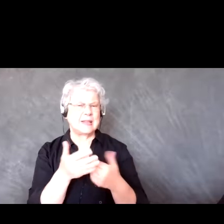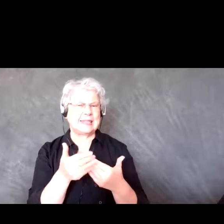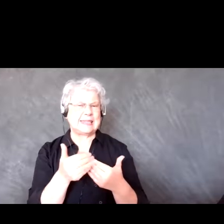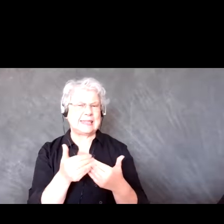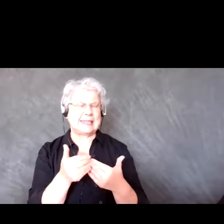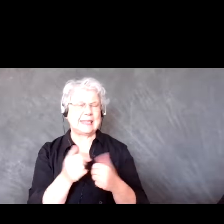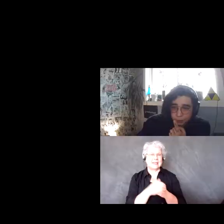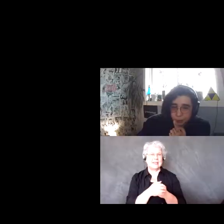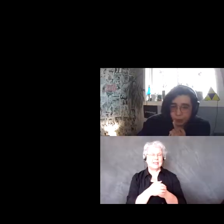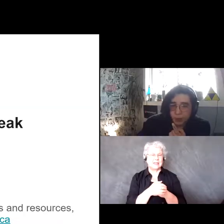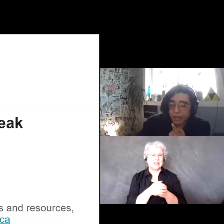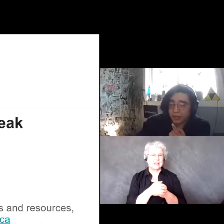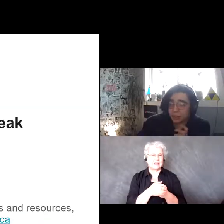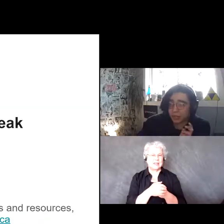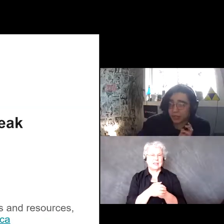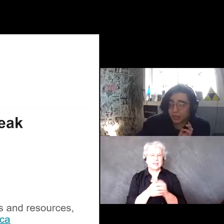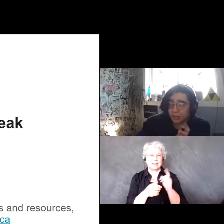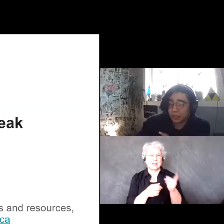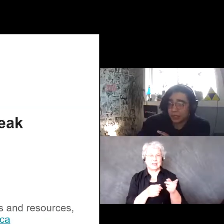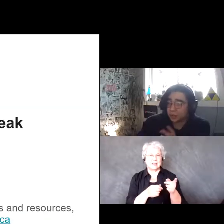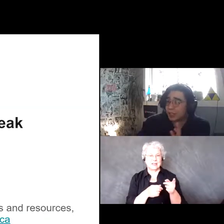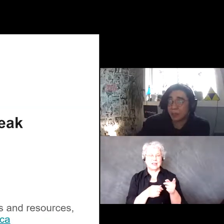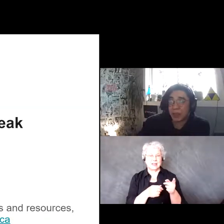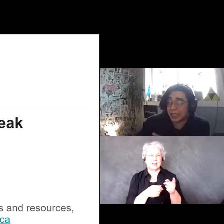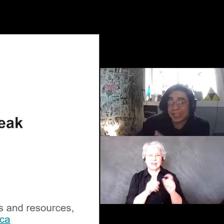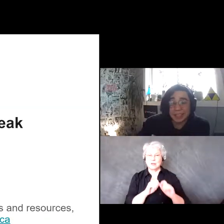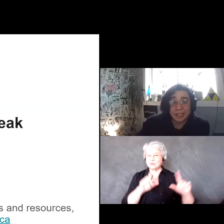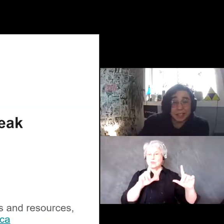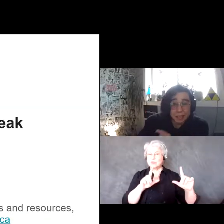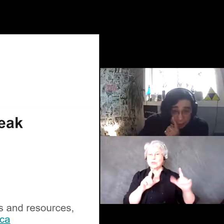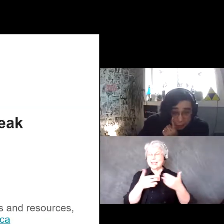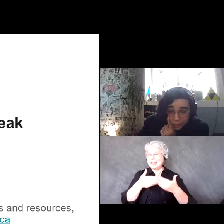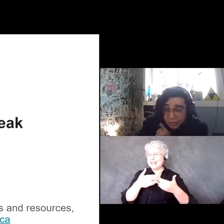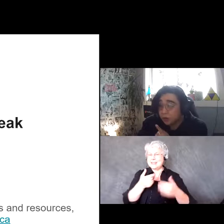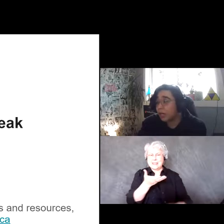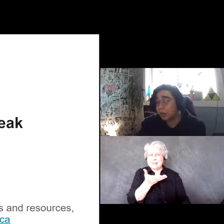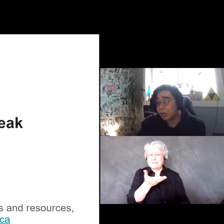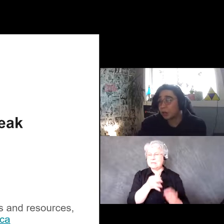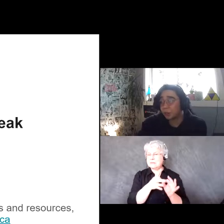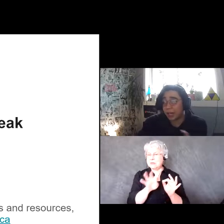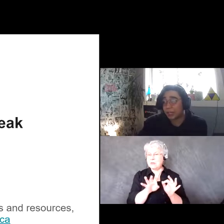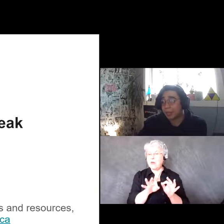them. Is just doing something easy as this, saying okay we are going to go on break for ten minutes